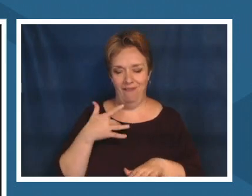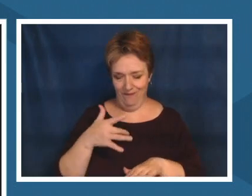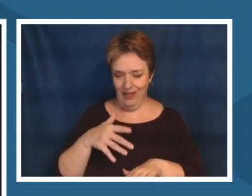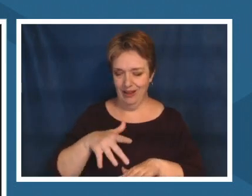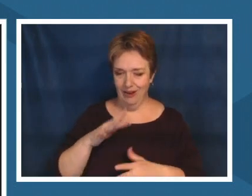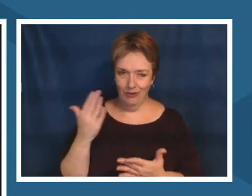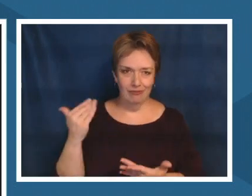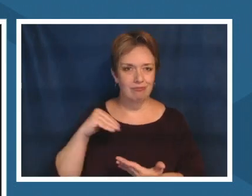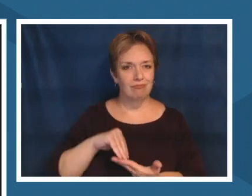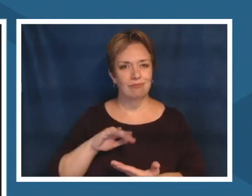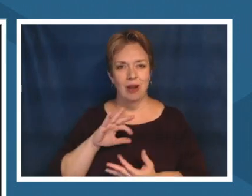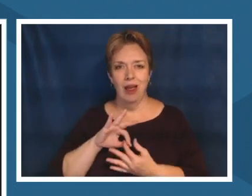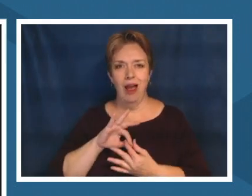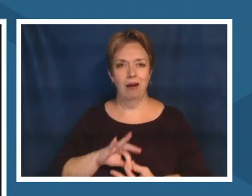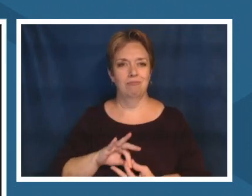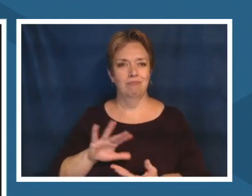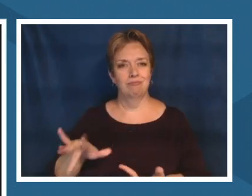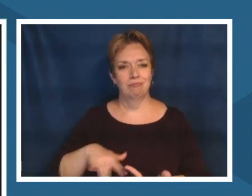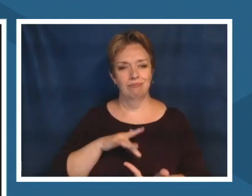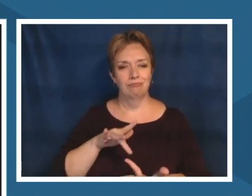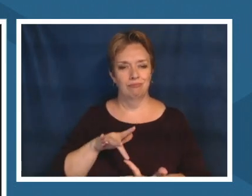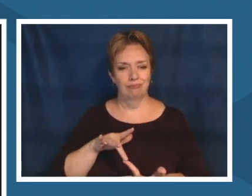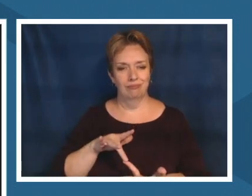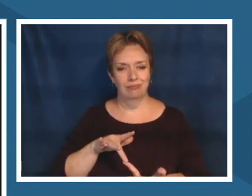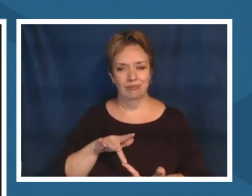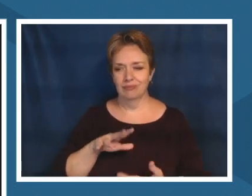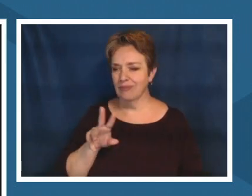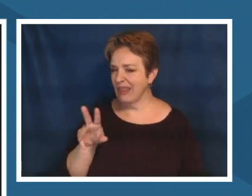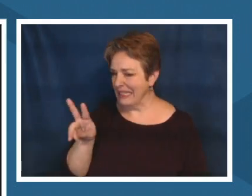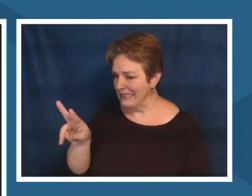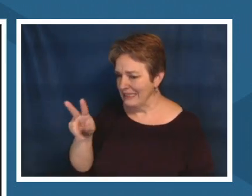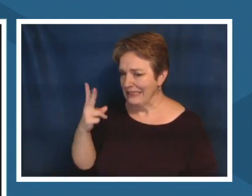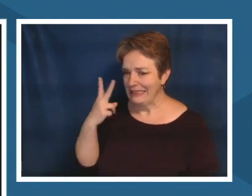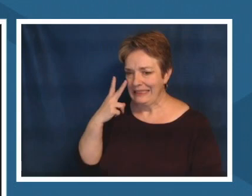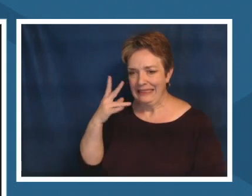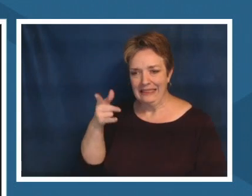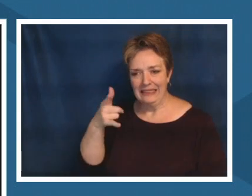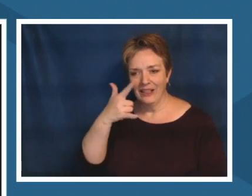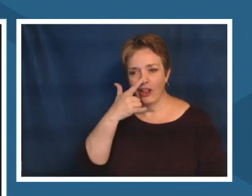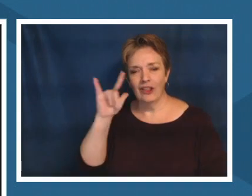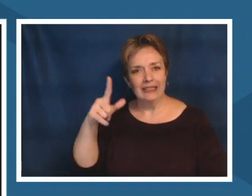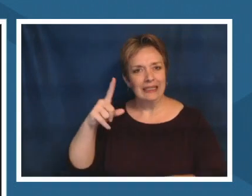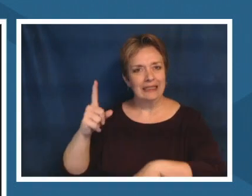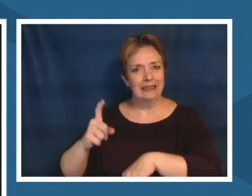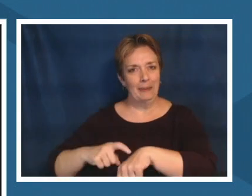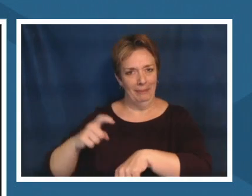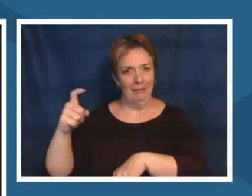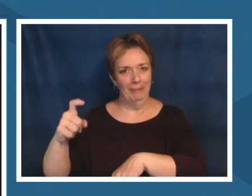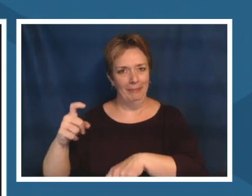um i'm not really i think we're coming close to the end of our session here